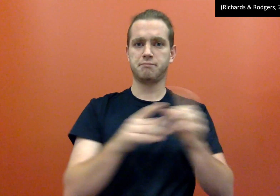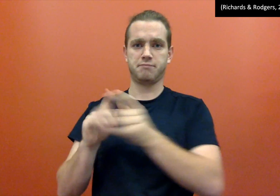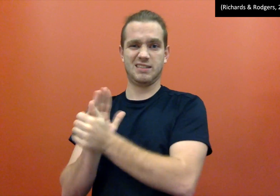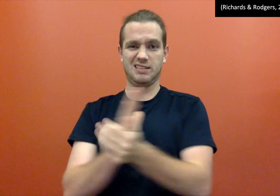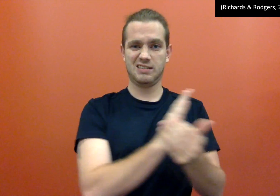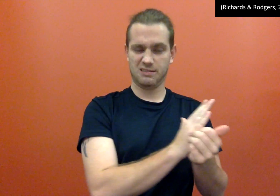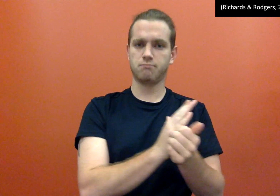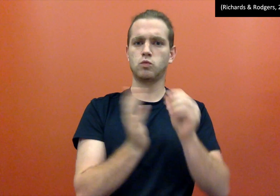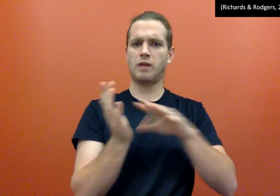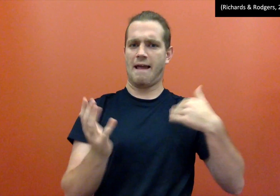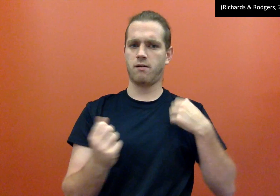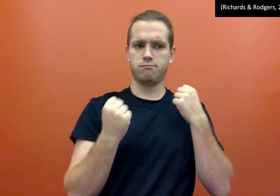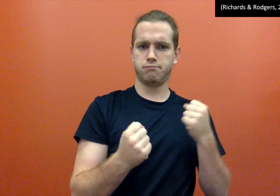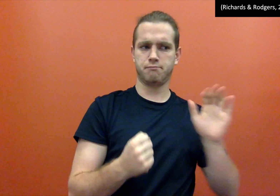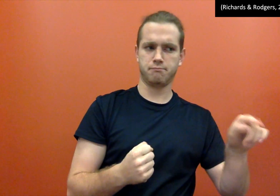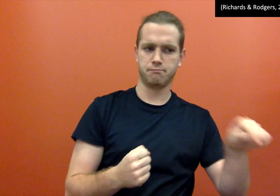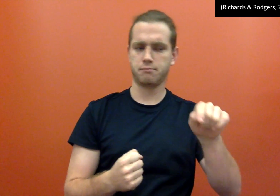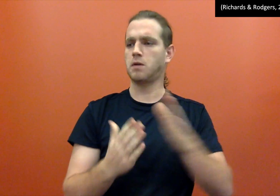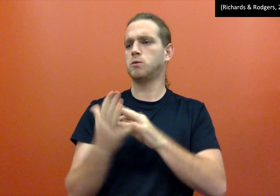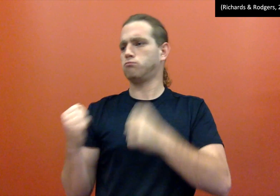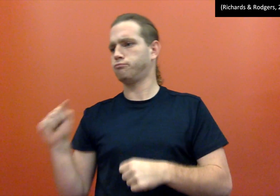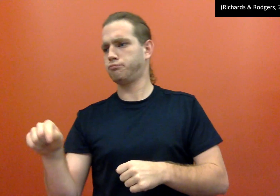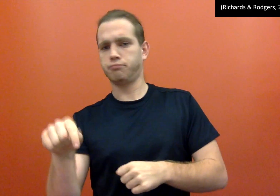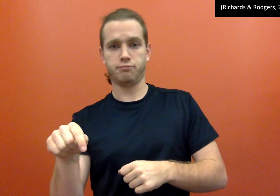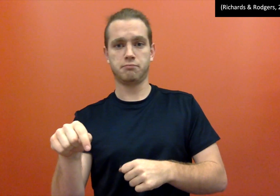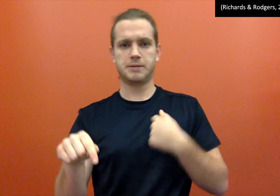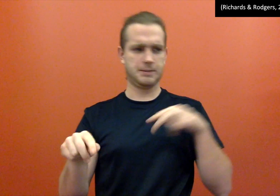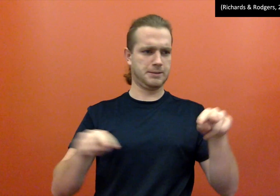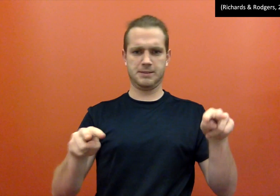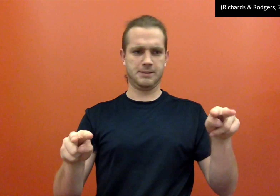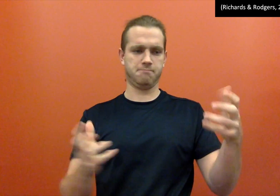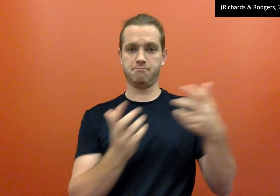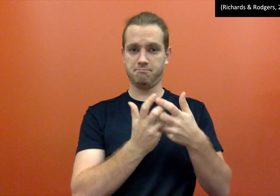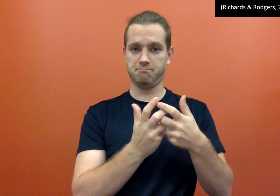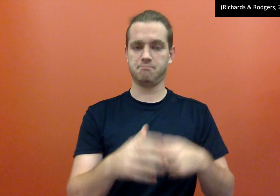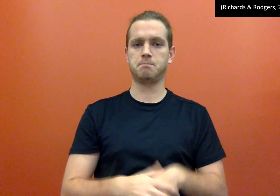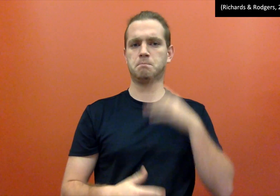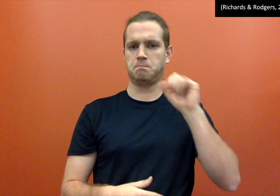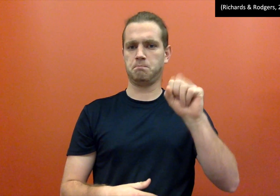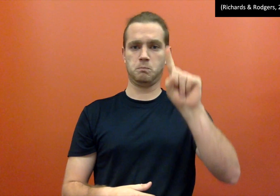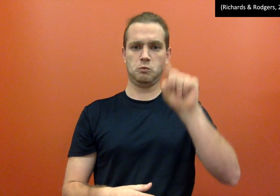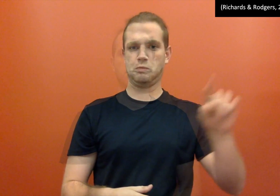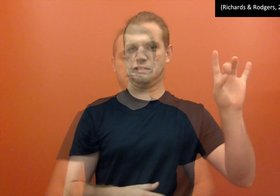There is a variety of students are good at. Some do have strength in those skills and some have strength in other skills. So I will know which students and skills are compatible. I will tell you all of 8 different types of skills.